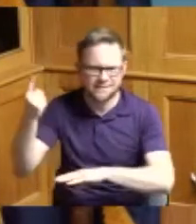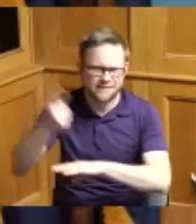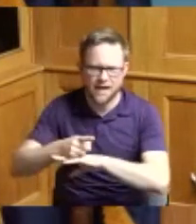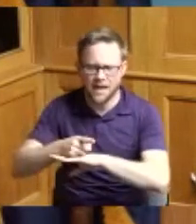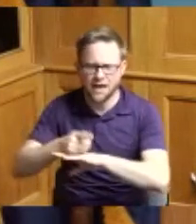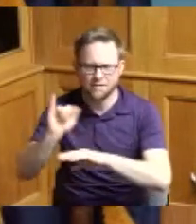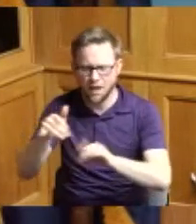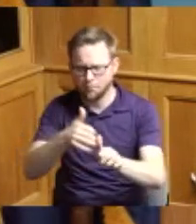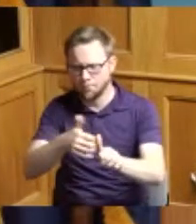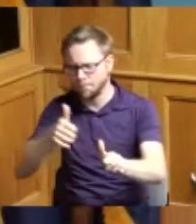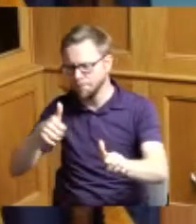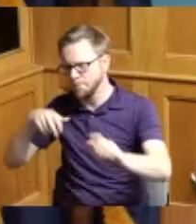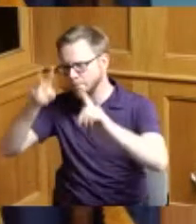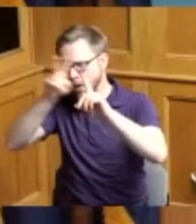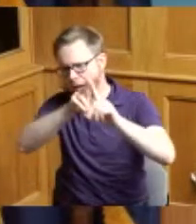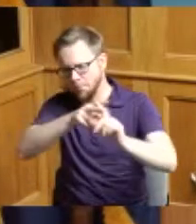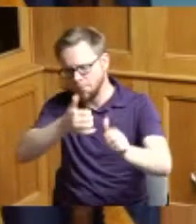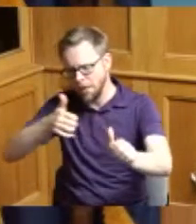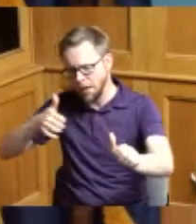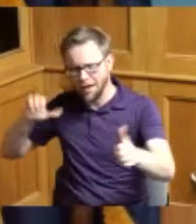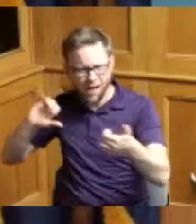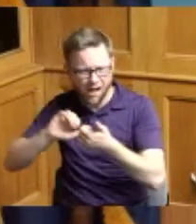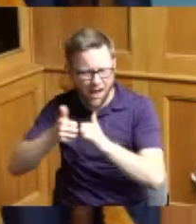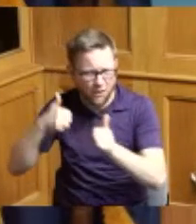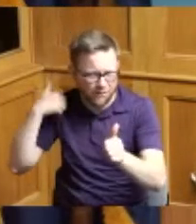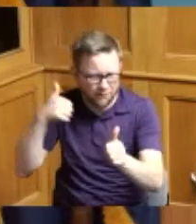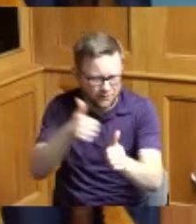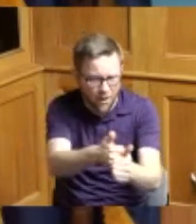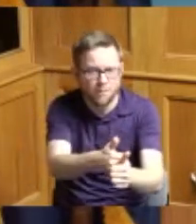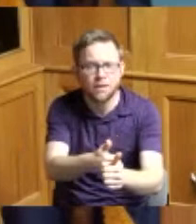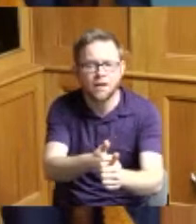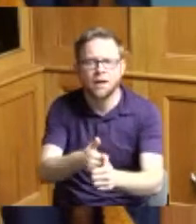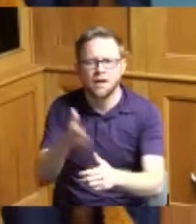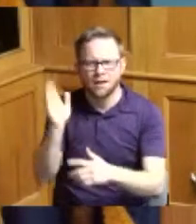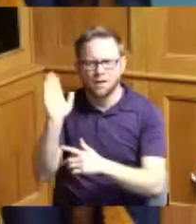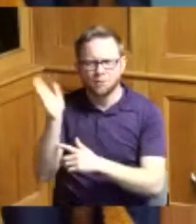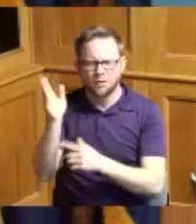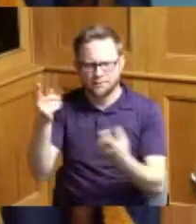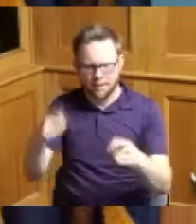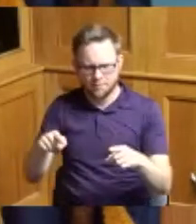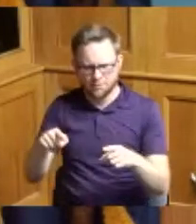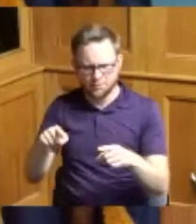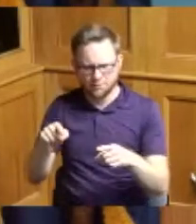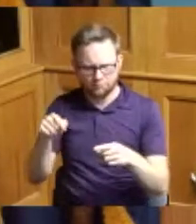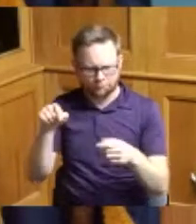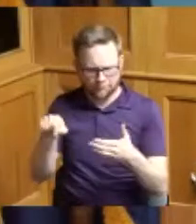and a presentation was made I think this week or yeah I think this this week last week and we're